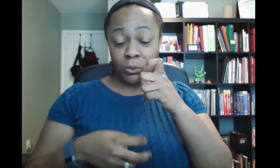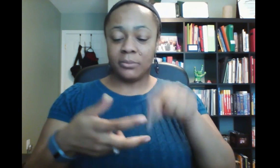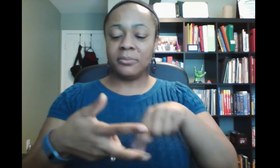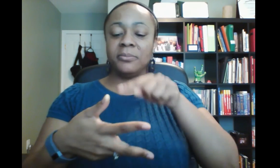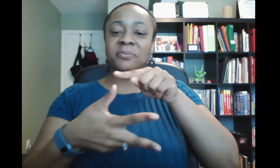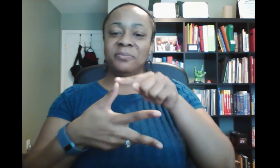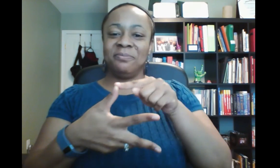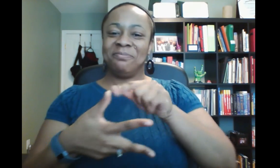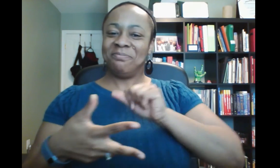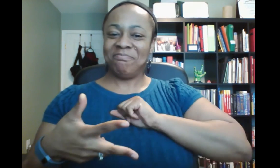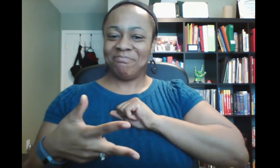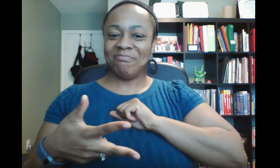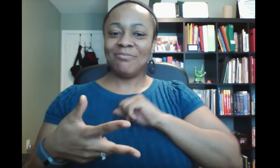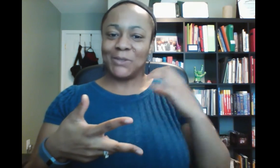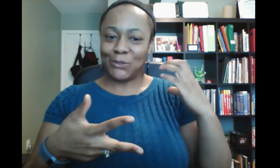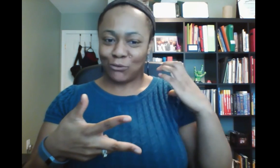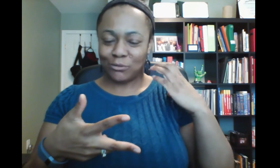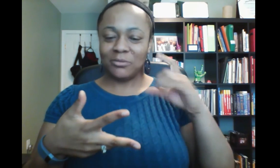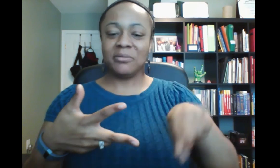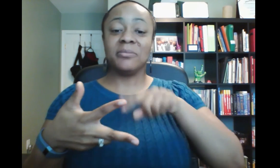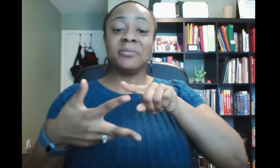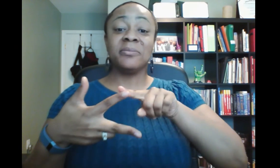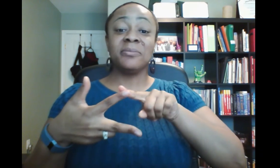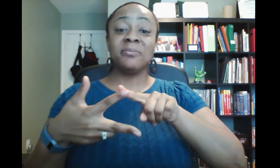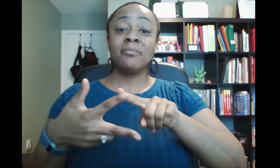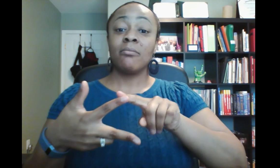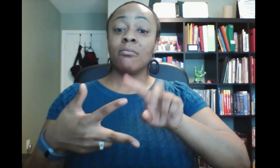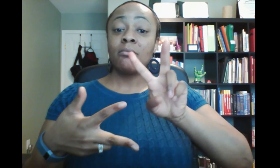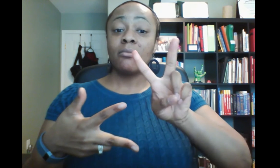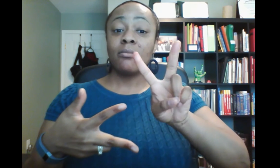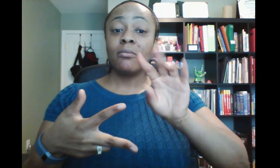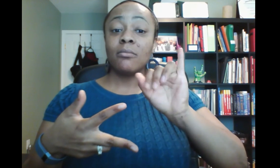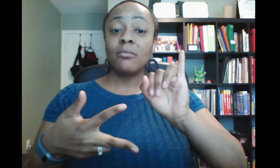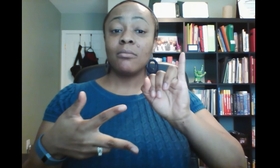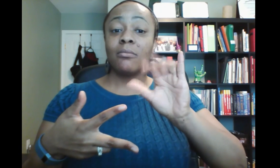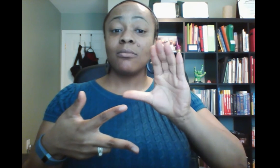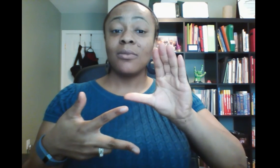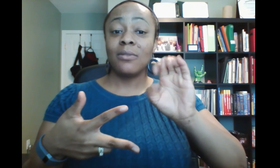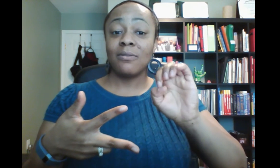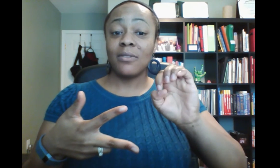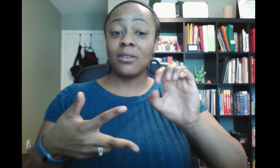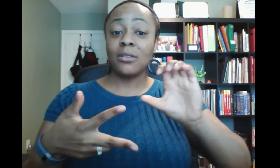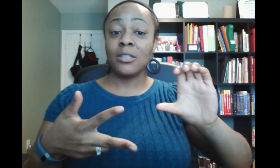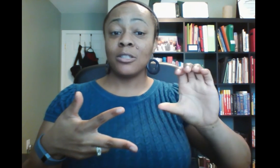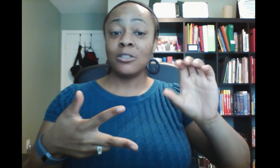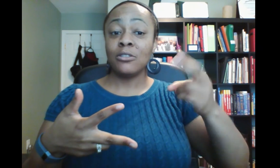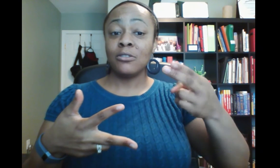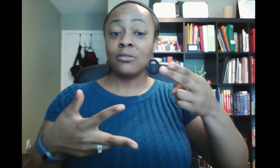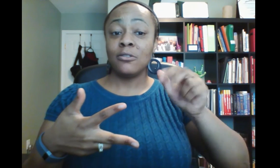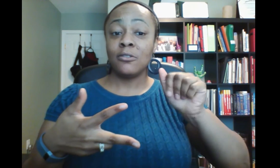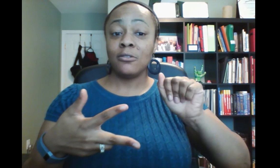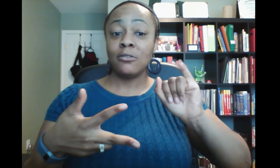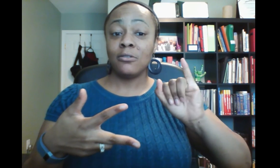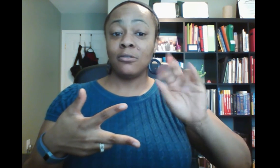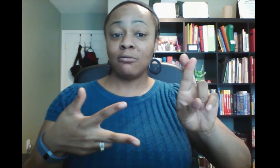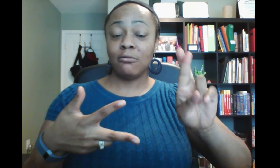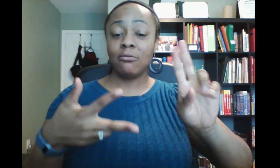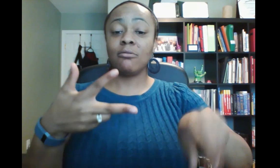Positions that will be opening are mine, the position of Chair. As well as the position of Vice Chair,